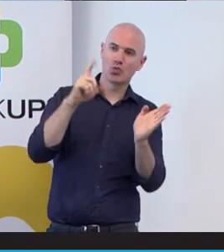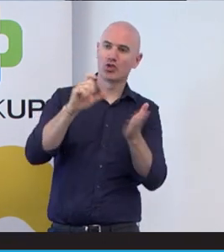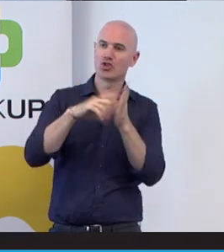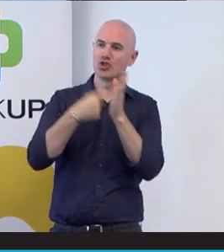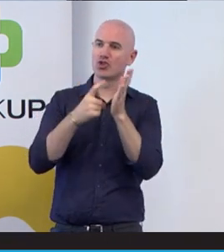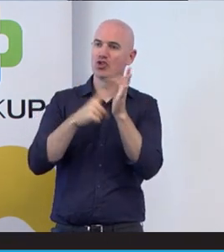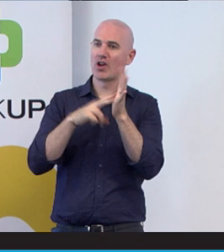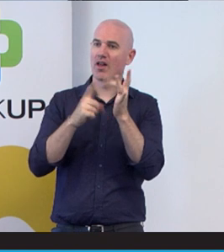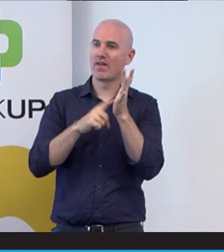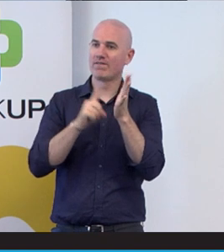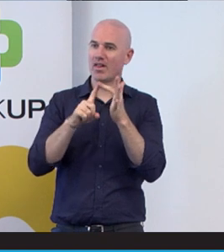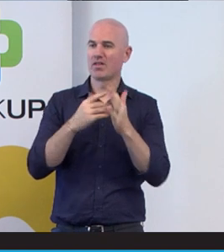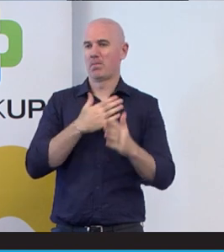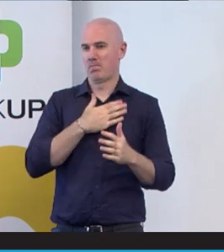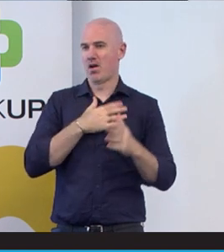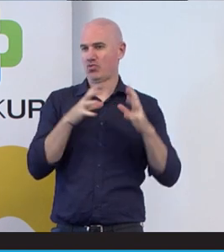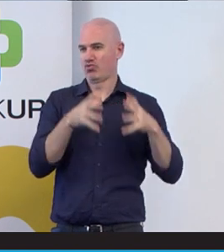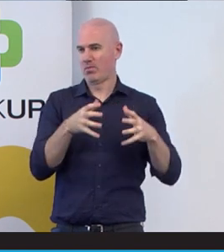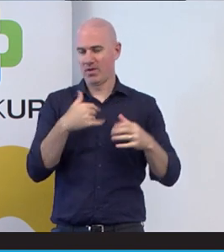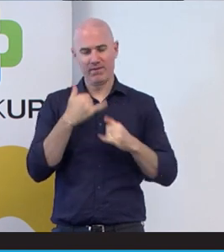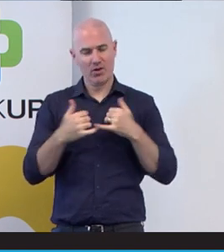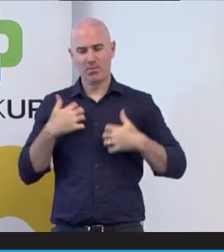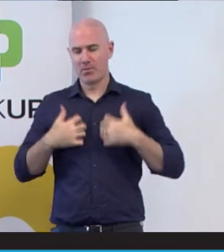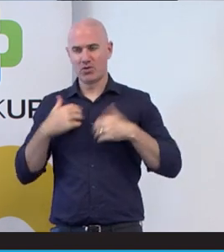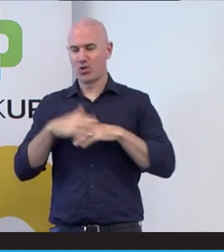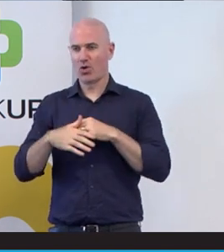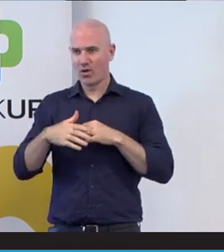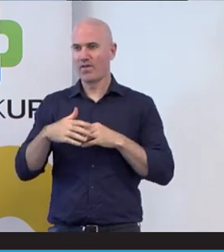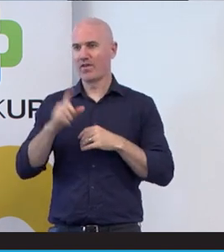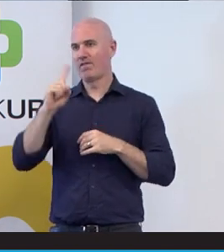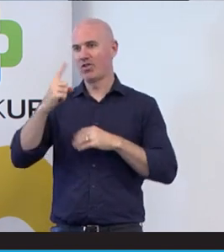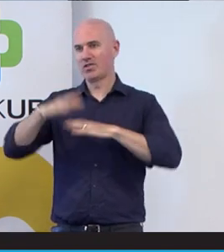about first nation communities, Aboriginal and Torres Strait Islander people and we will always